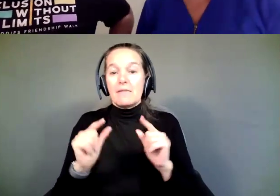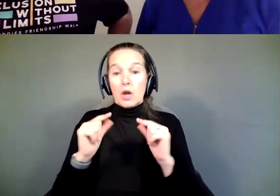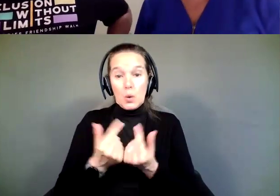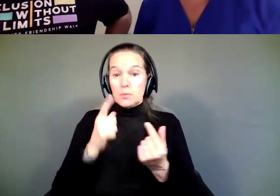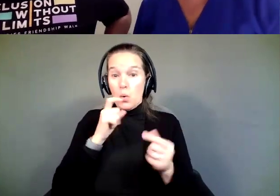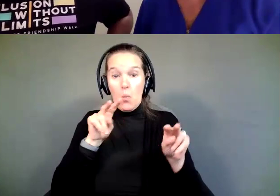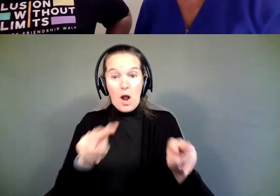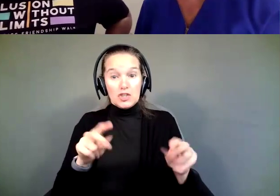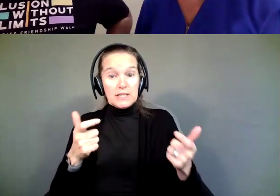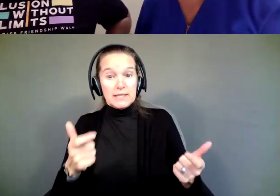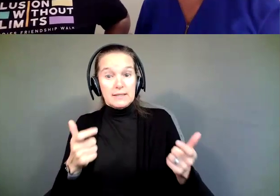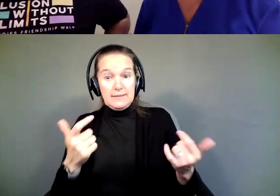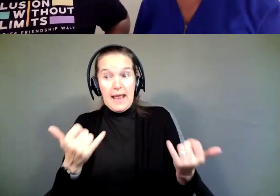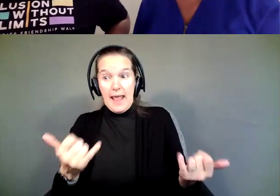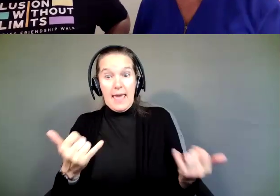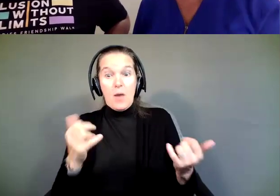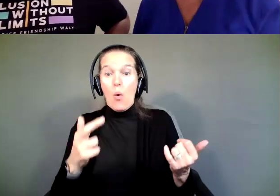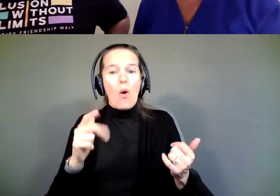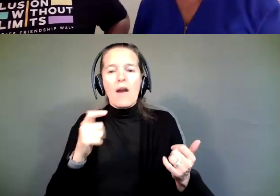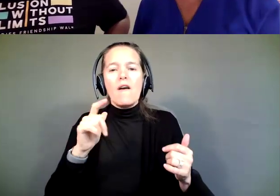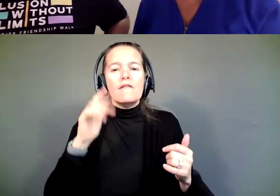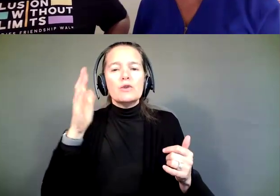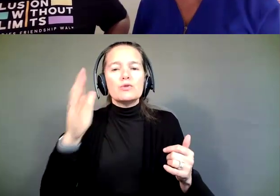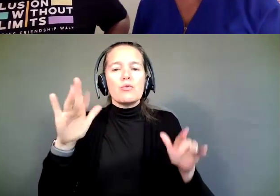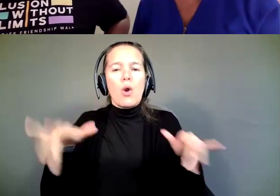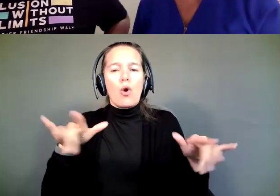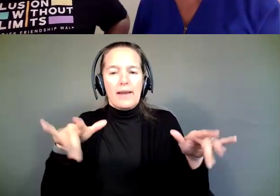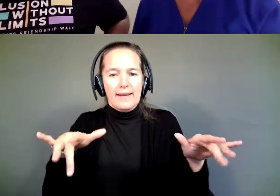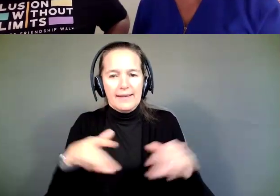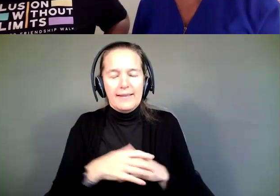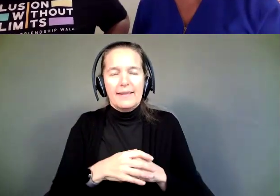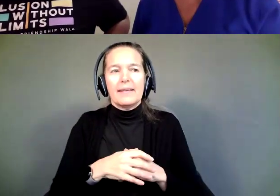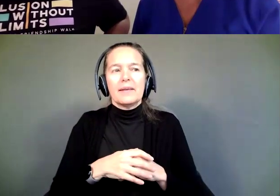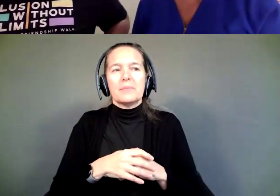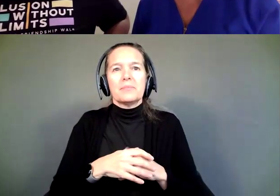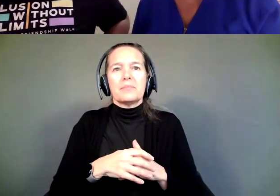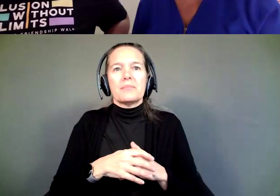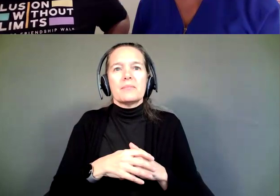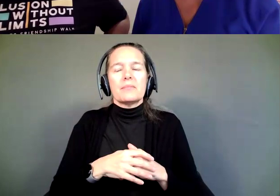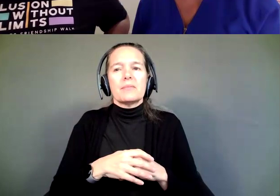in the future, because this is recorded and will be available, one of the questions I